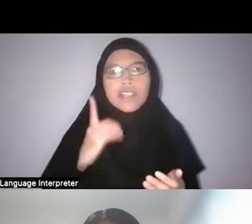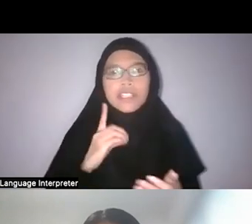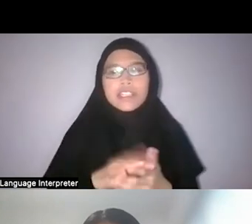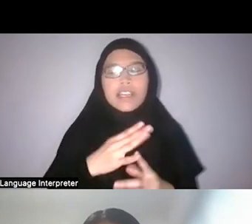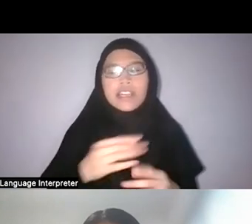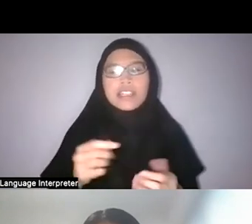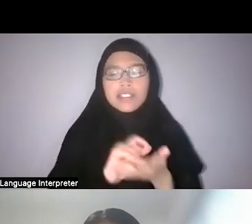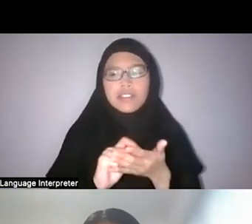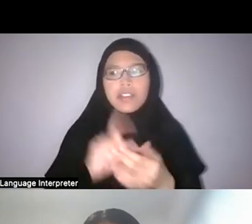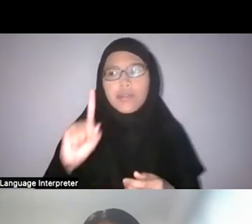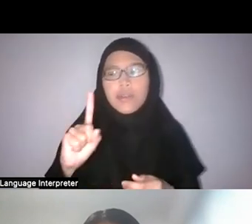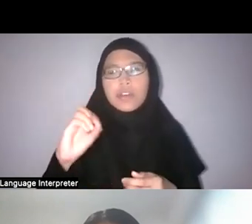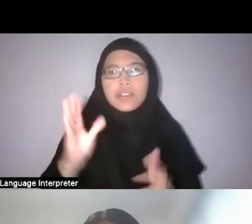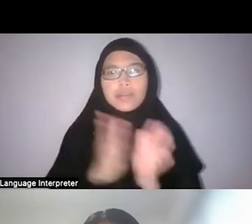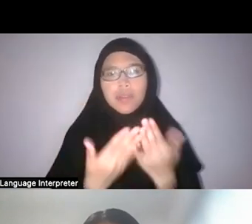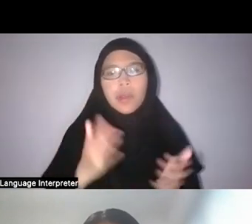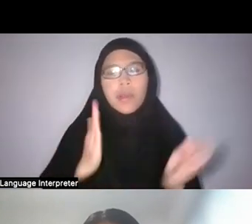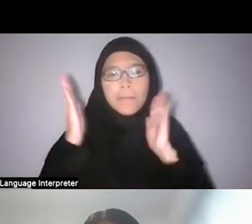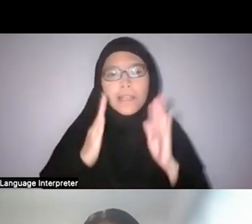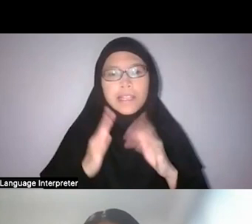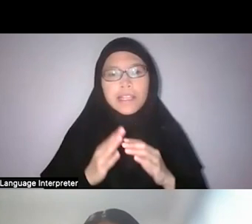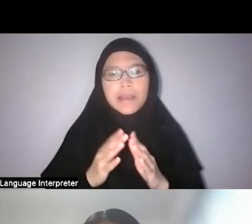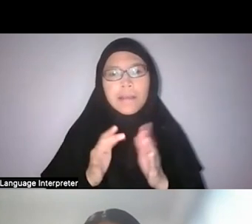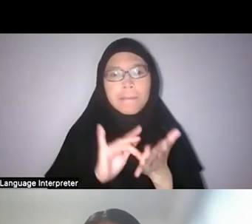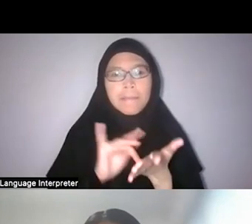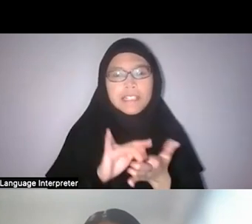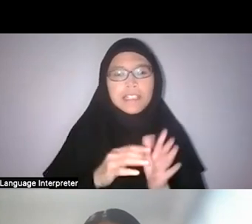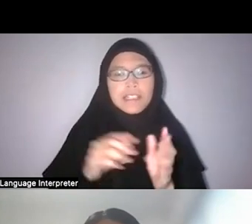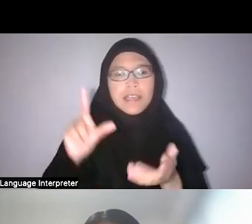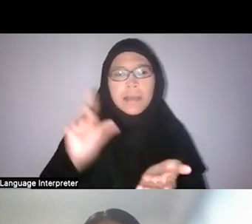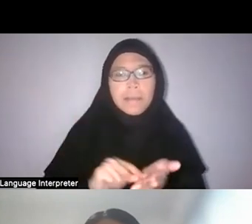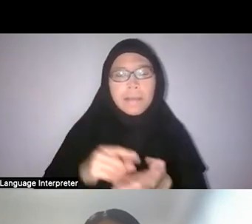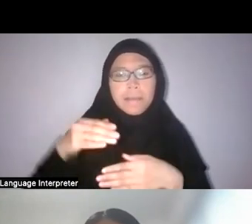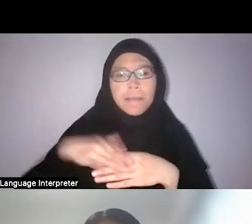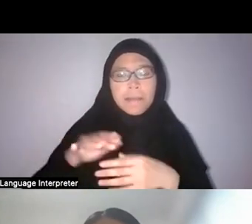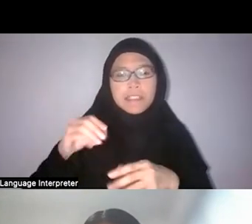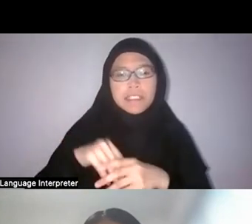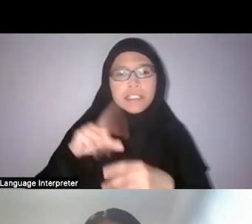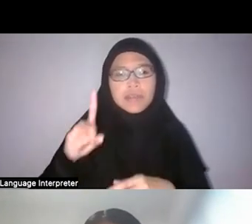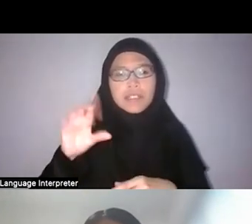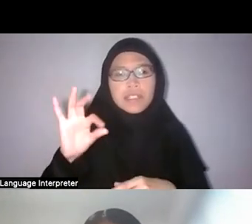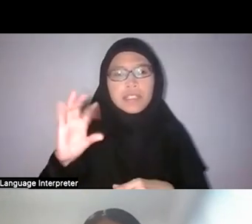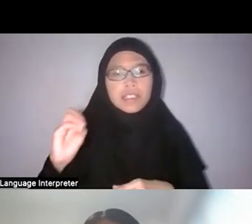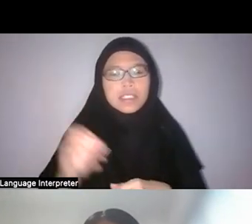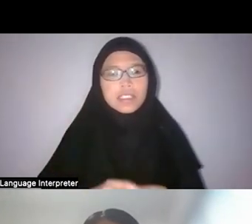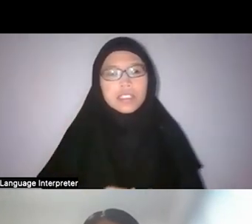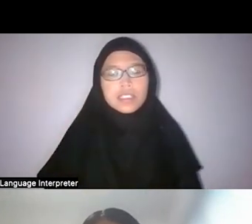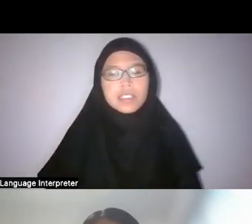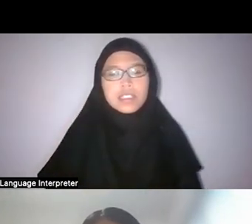It was published in 1930 with Isaac Burkill who was the Singapore Botanic Gardens director in 1912.